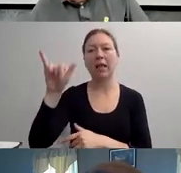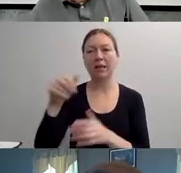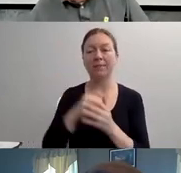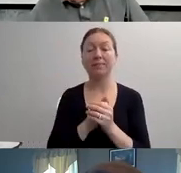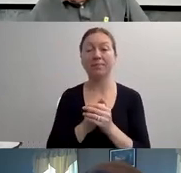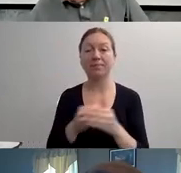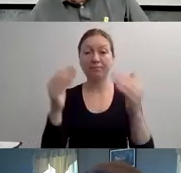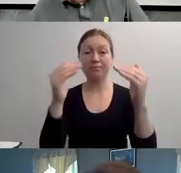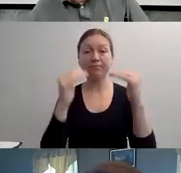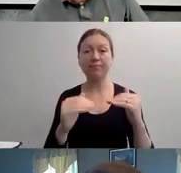HAVE DISABILITIES.